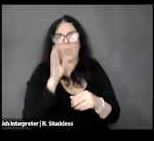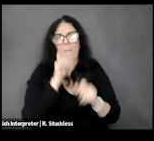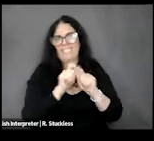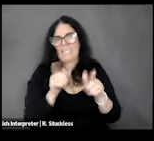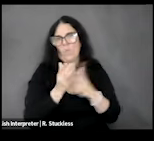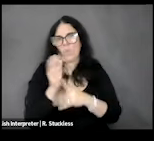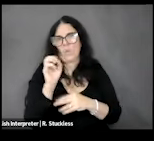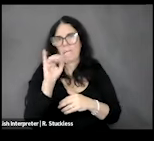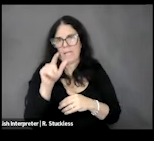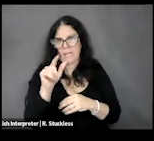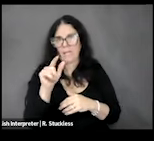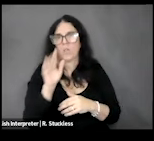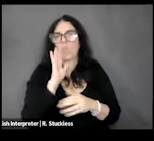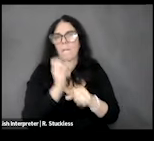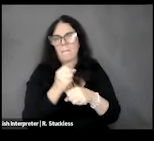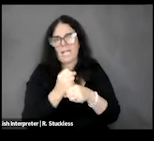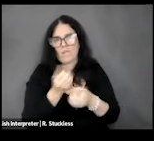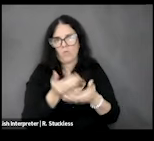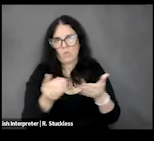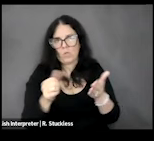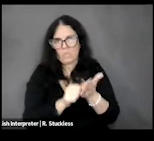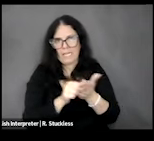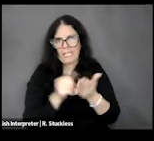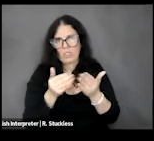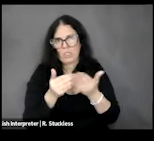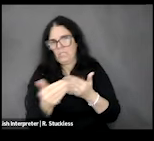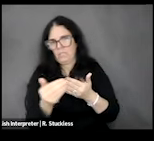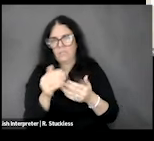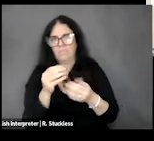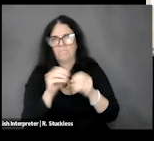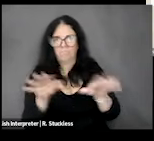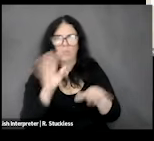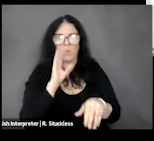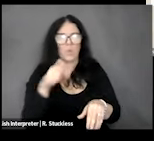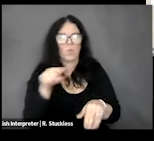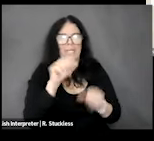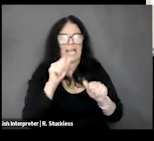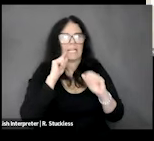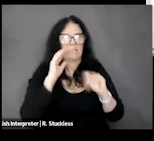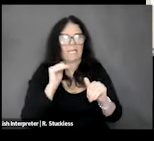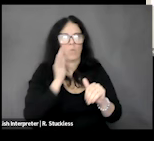and then we will create a resource page within the following week. So, you can expect accessible and